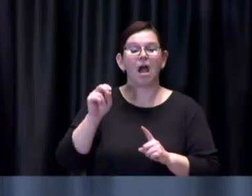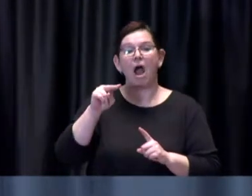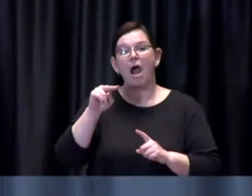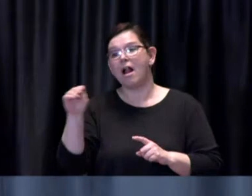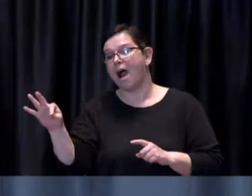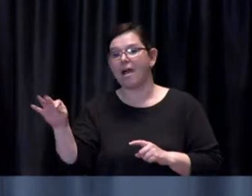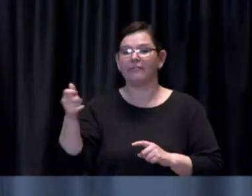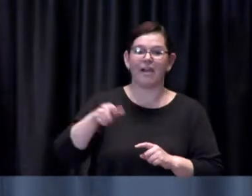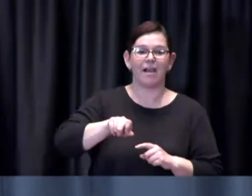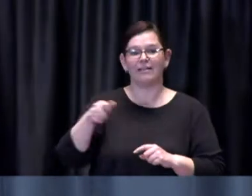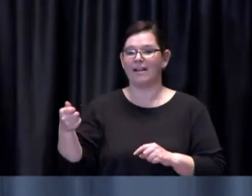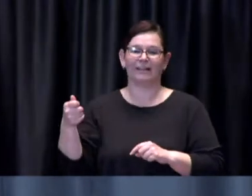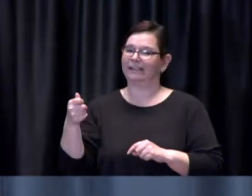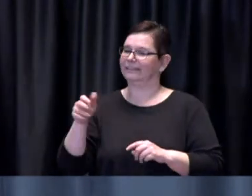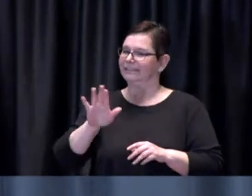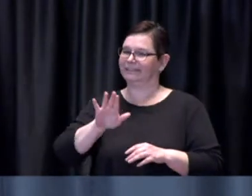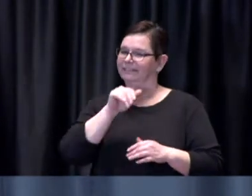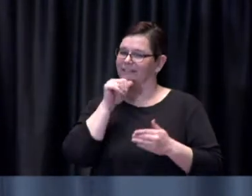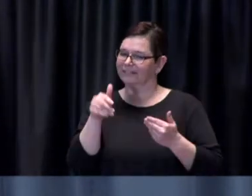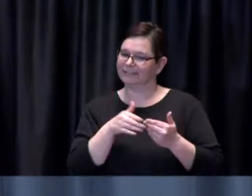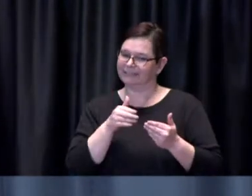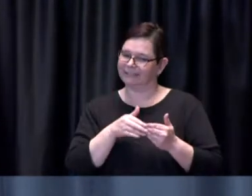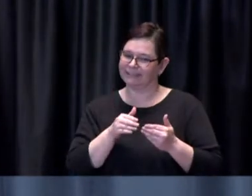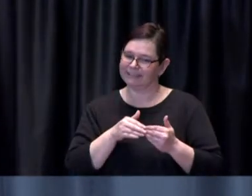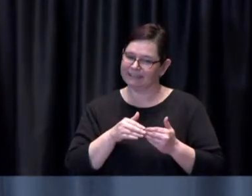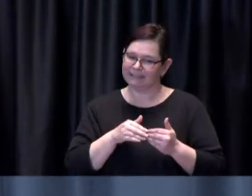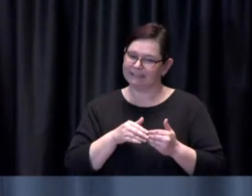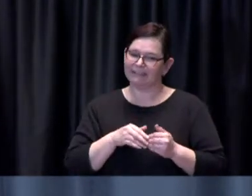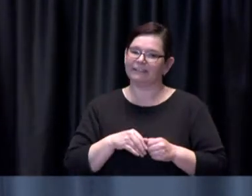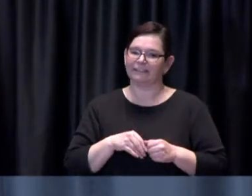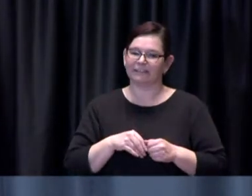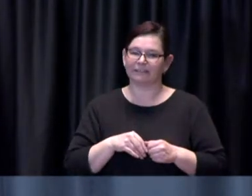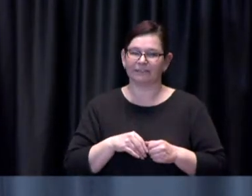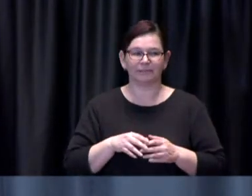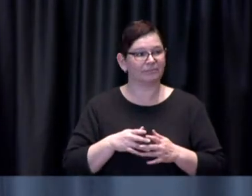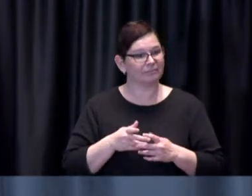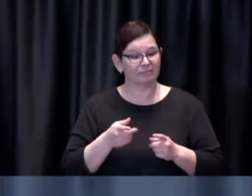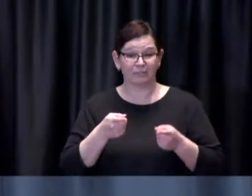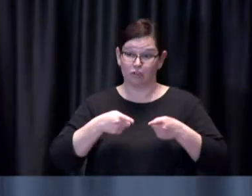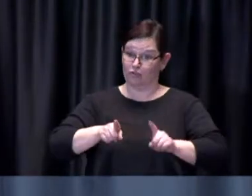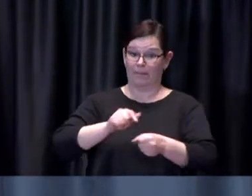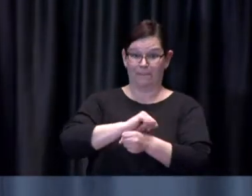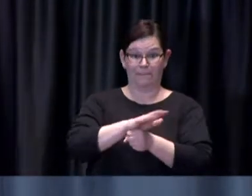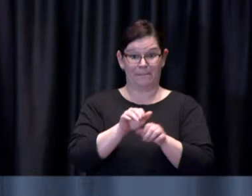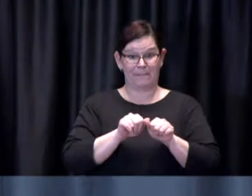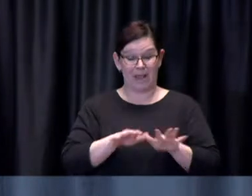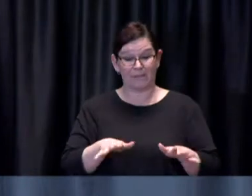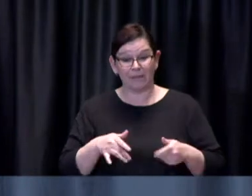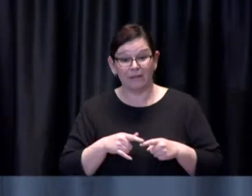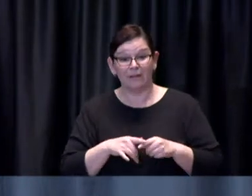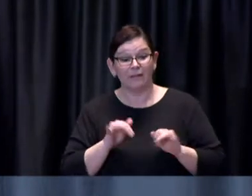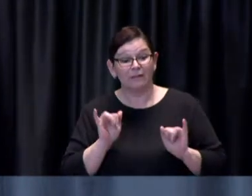throughout COVID-19 our immunization task force and our overarching COVID-19 strategic command team